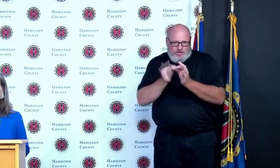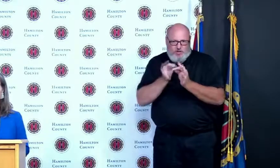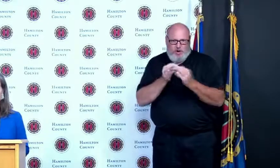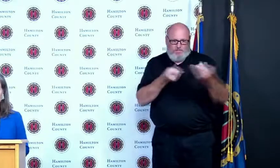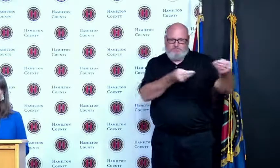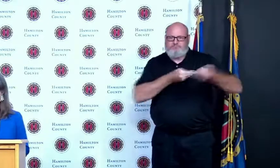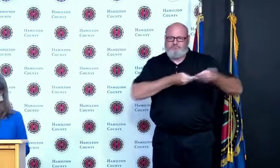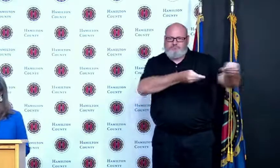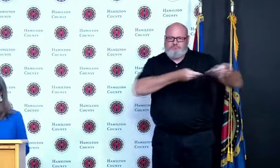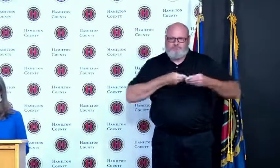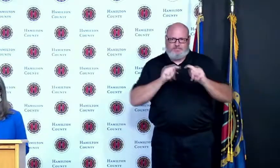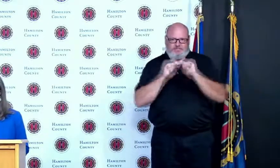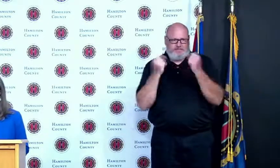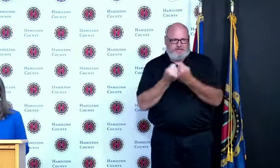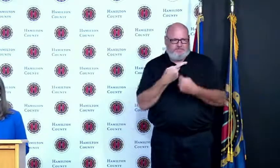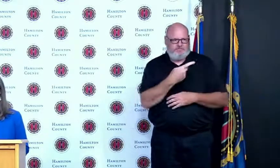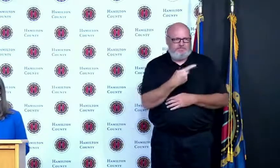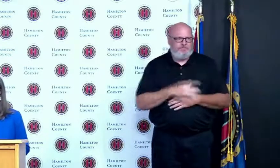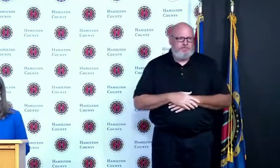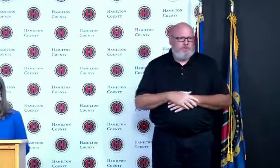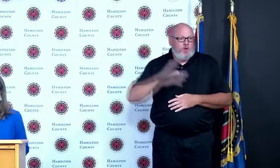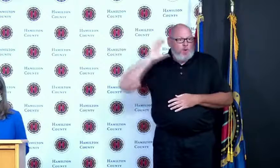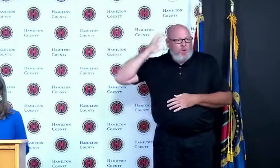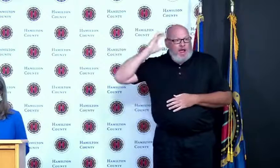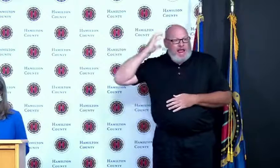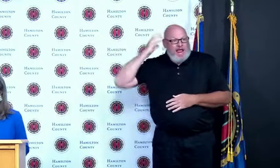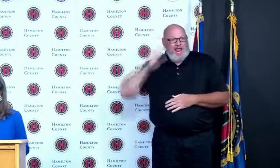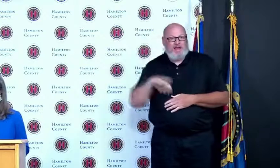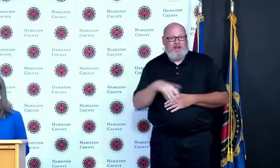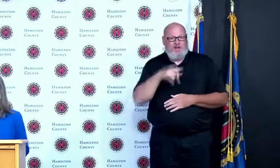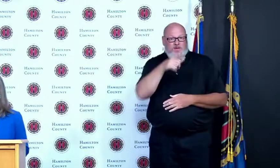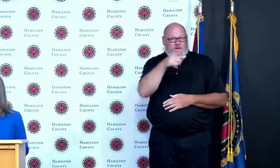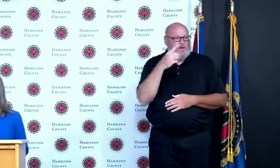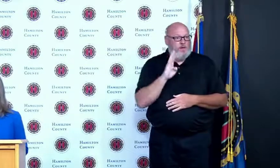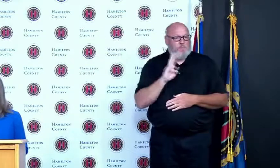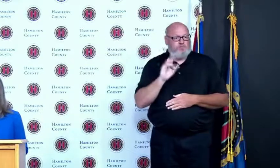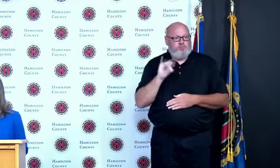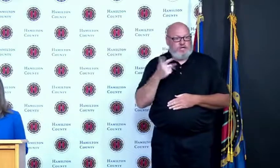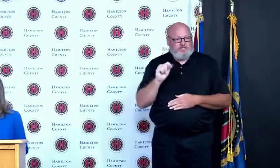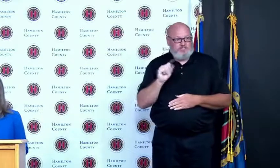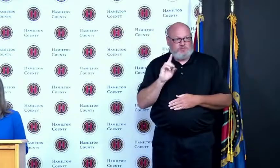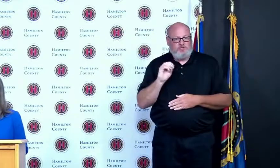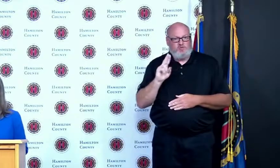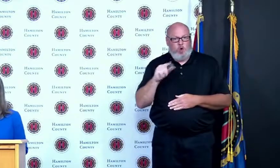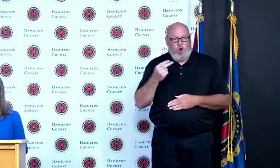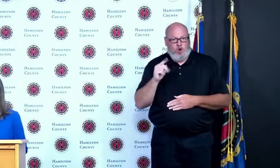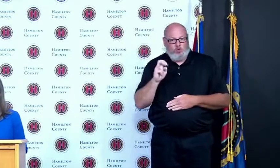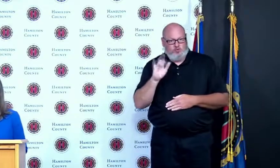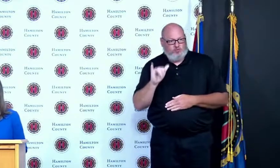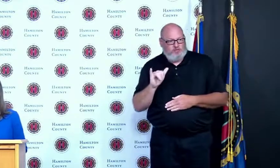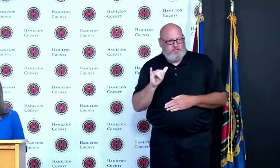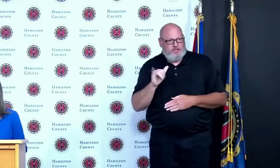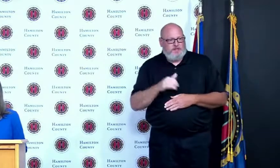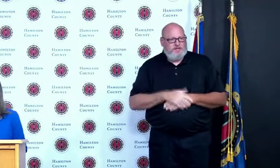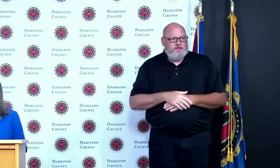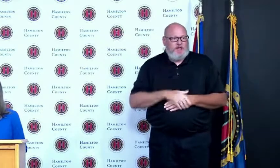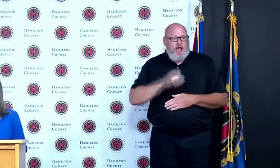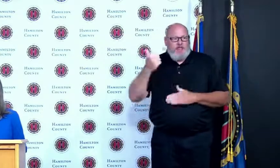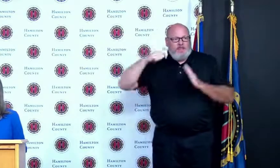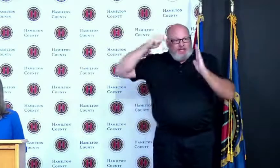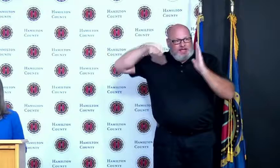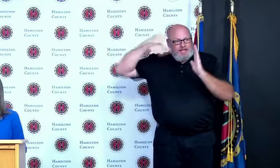of Bridget Doherty shared the audio-visual expertise of Scott Thompson and Nick Shell